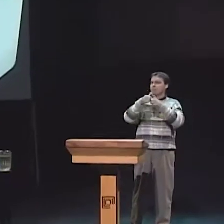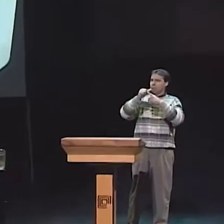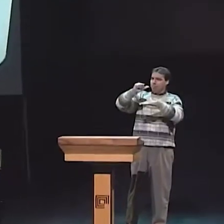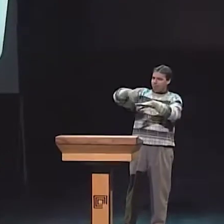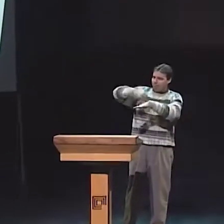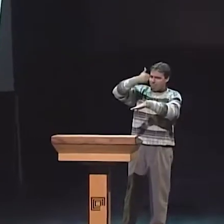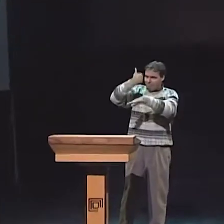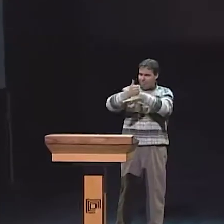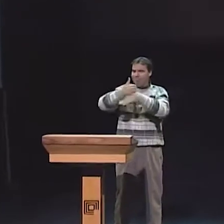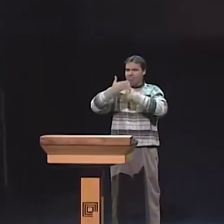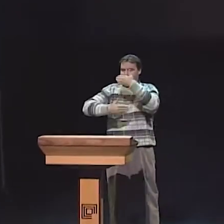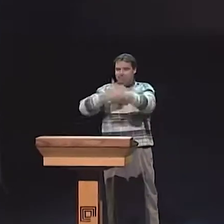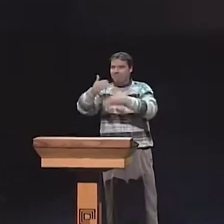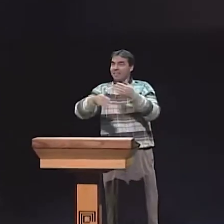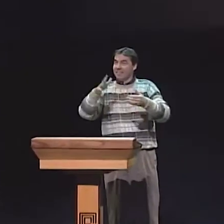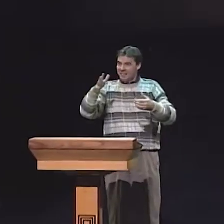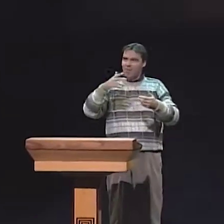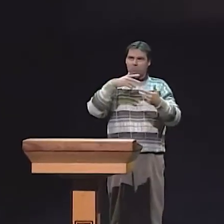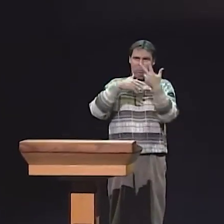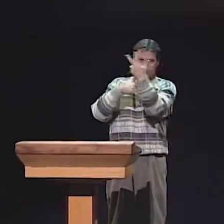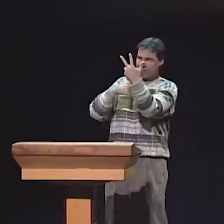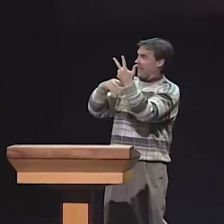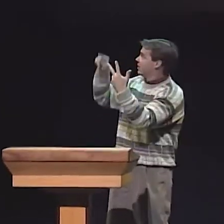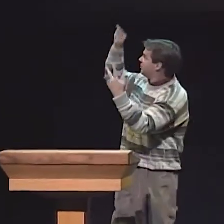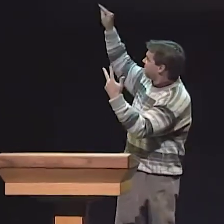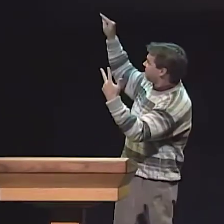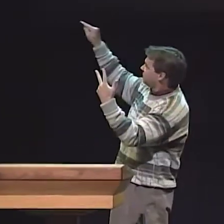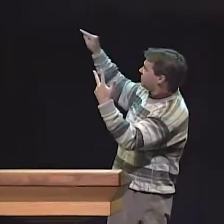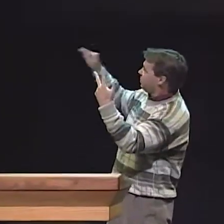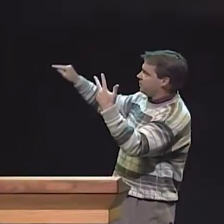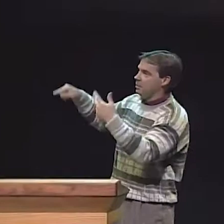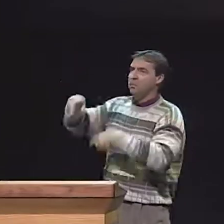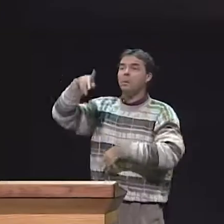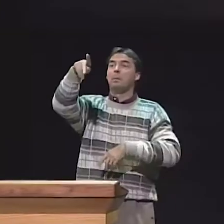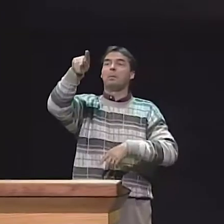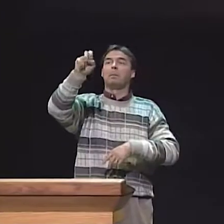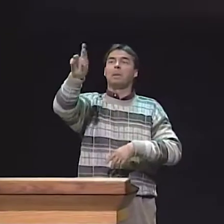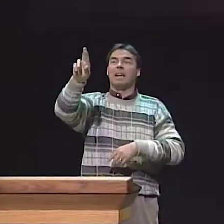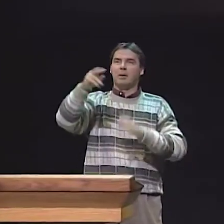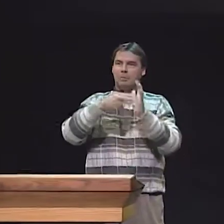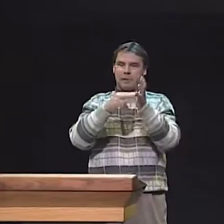WE HAD TO THINK ABOUT HOW TO STUDY DEAF CHILDREN AND THEIR SIGNING ABILITIES,